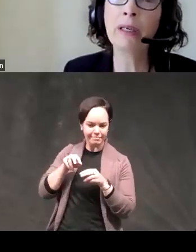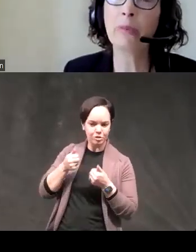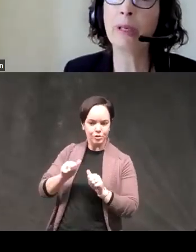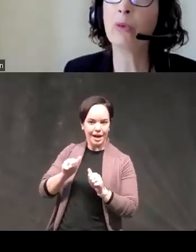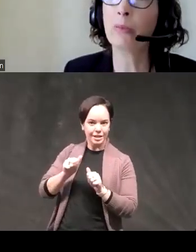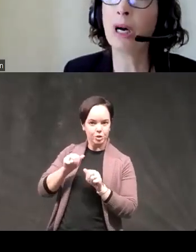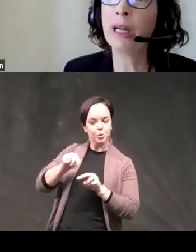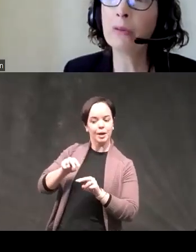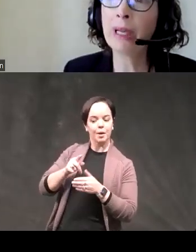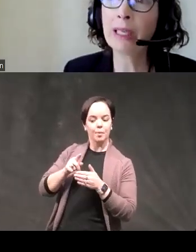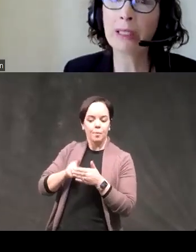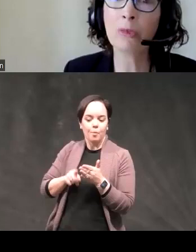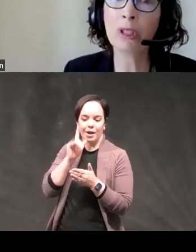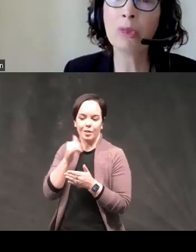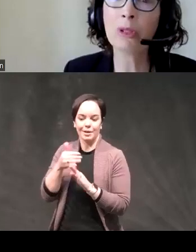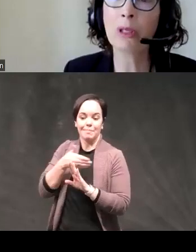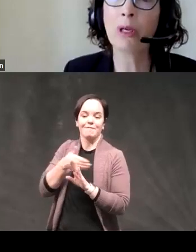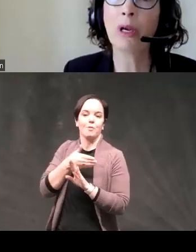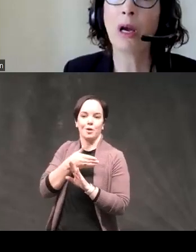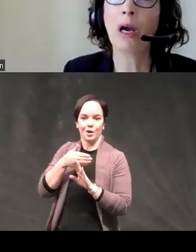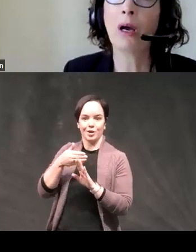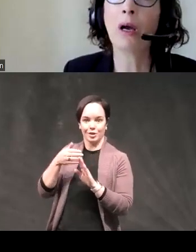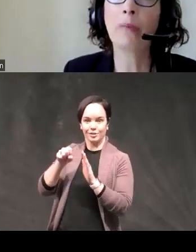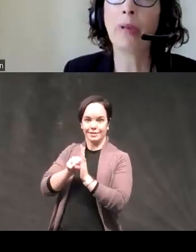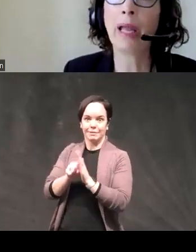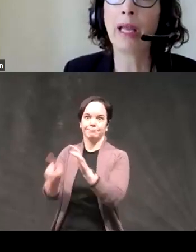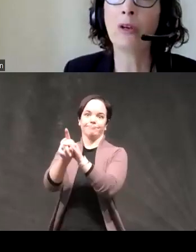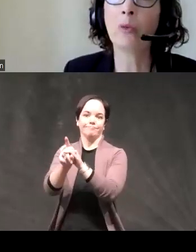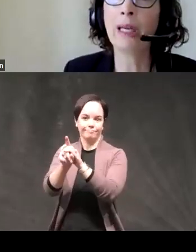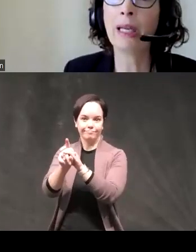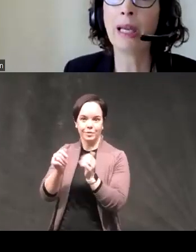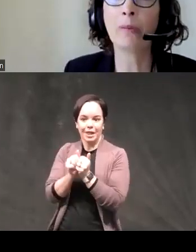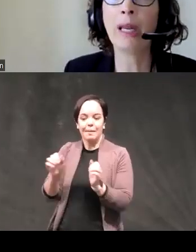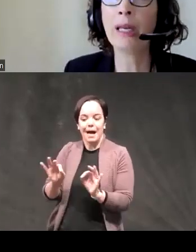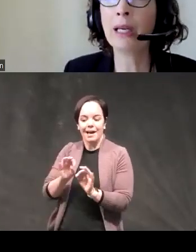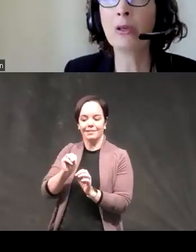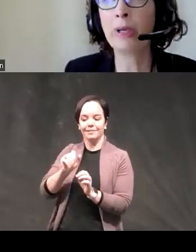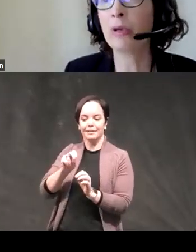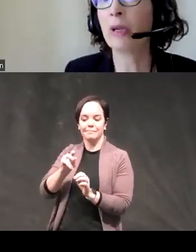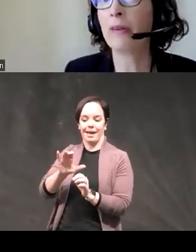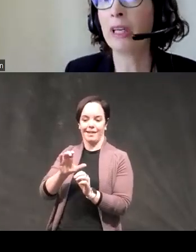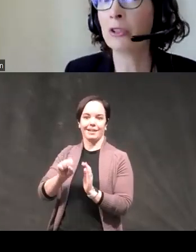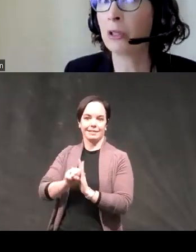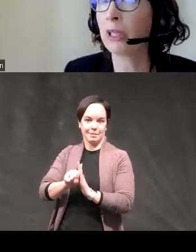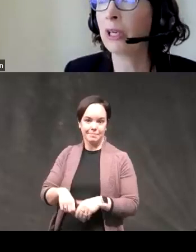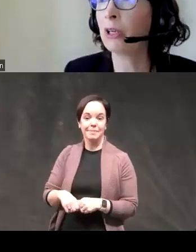and people with mild manic symptoms um and we and many other people have now shown that